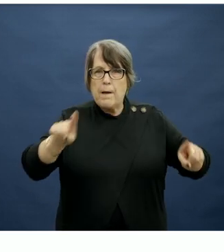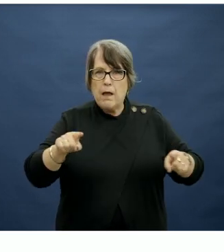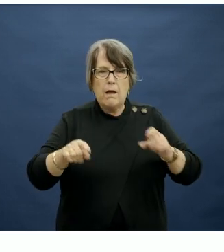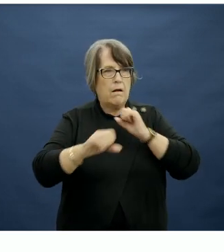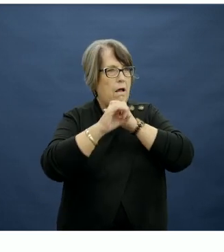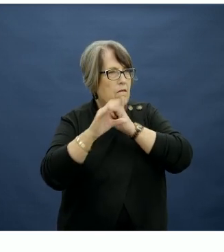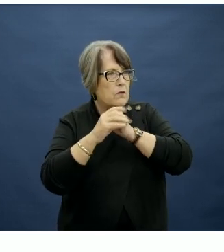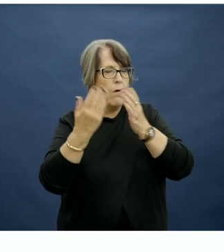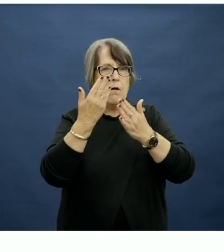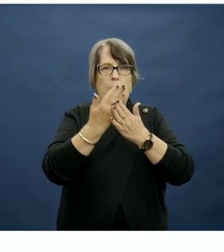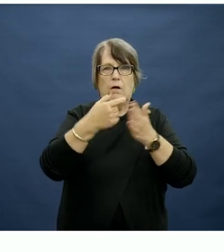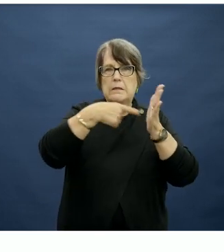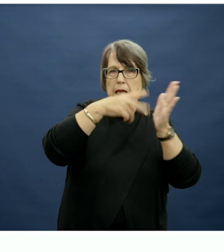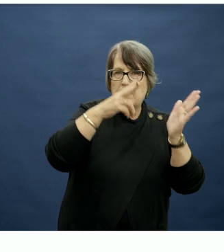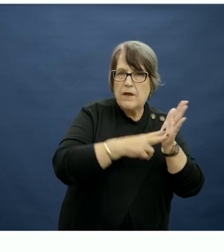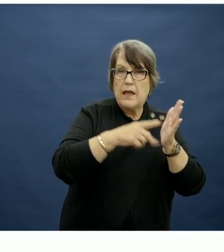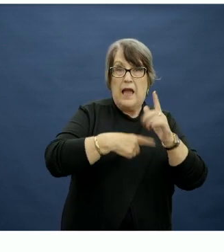and use of taxation are critical.